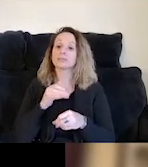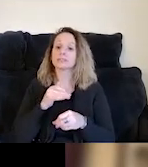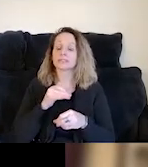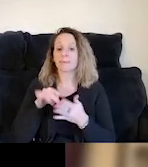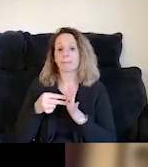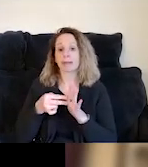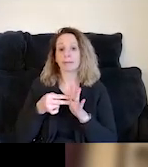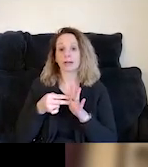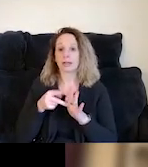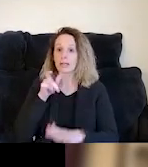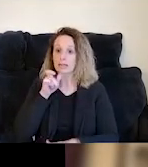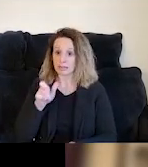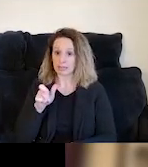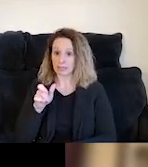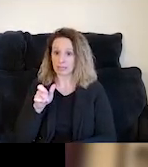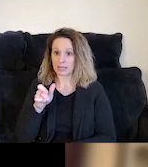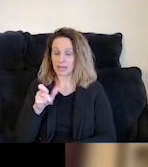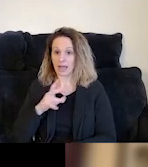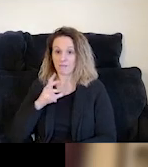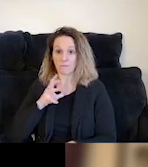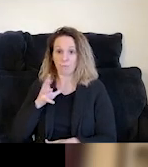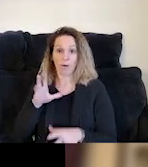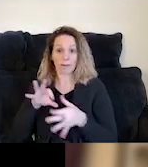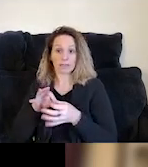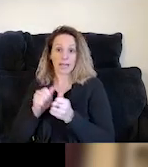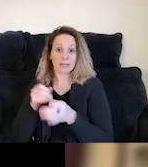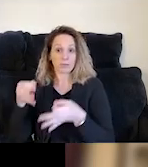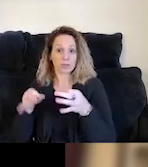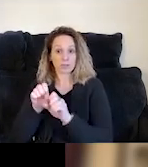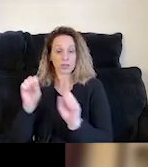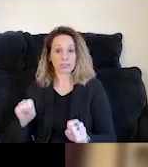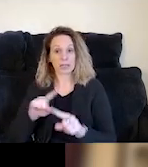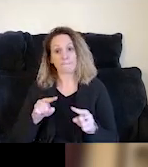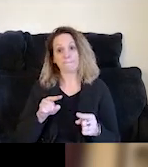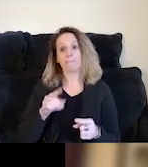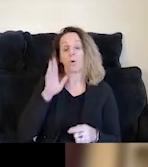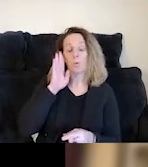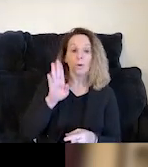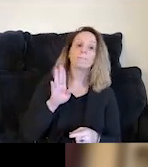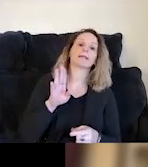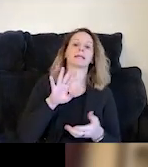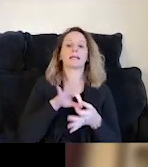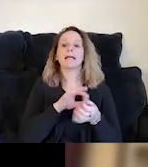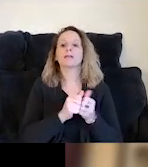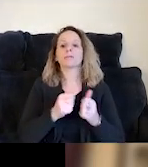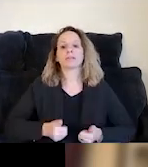who are not informal ways connected with justice systems but may tangentially be connected. So, they could be survivors of harm,